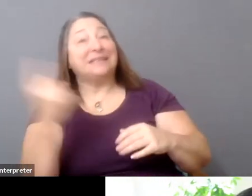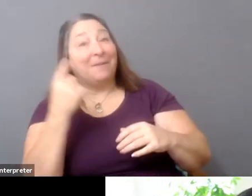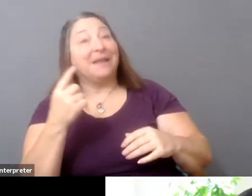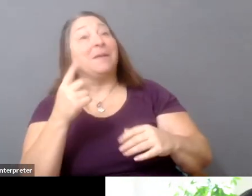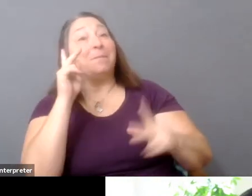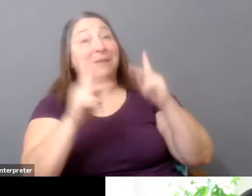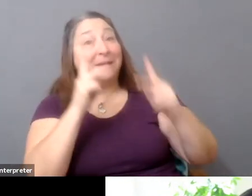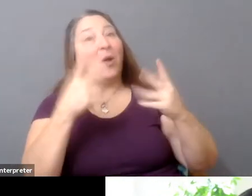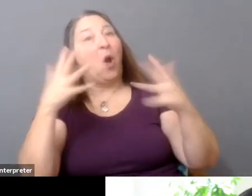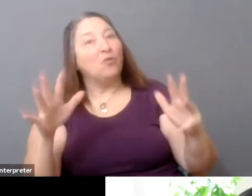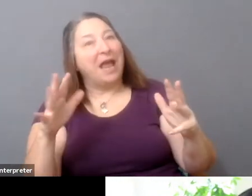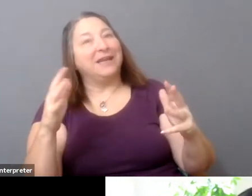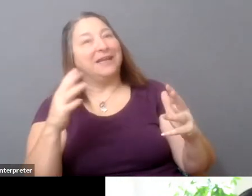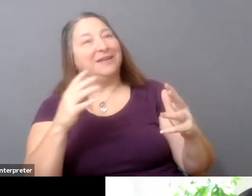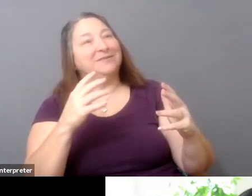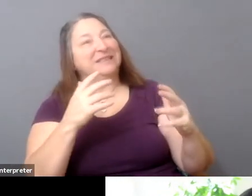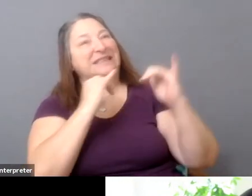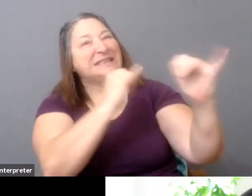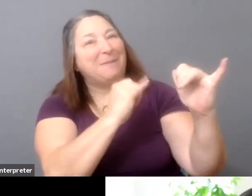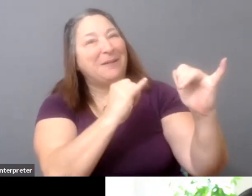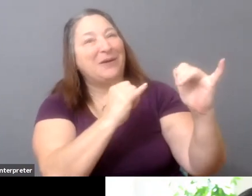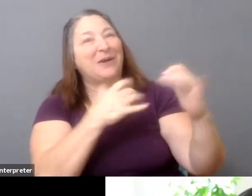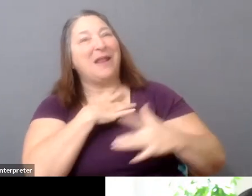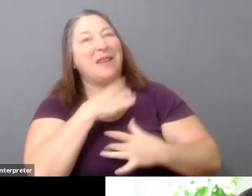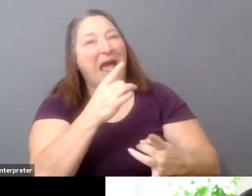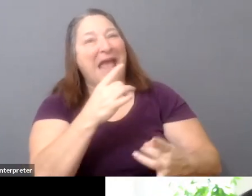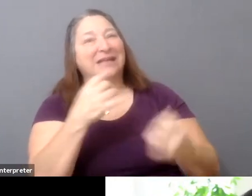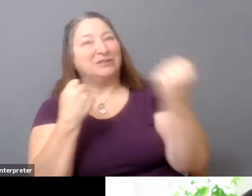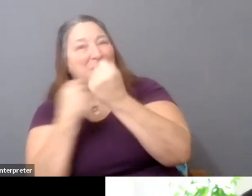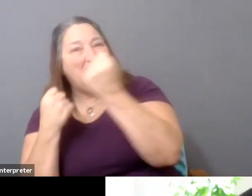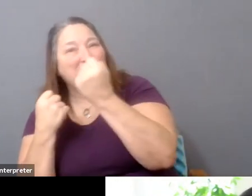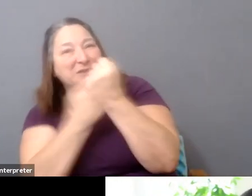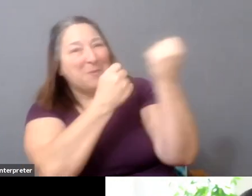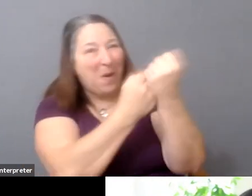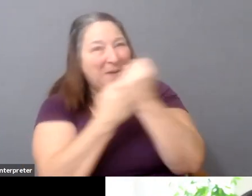I think making films is obviously much more complicated. I think I'm just showing that as an example